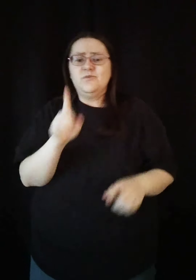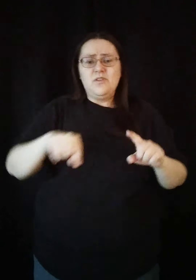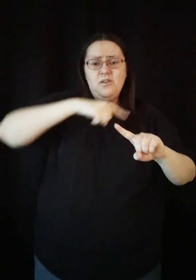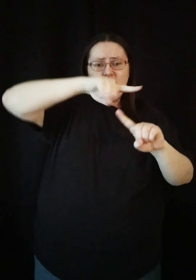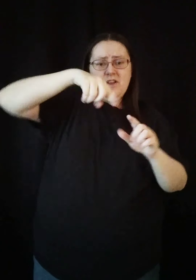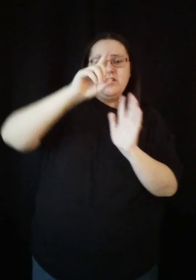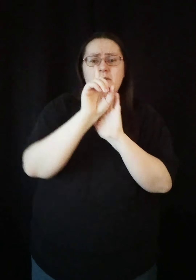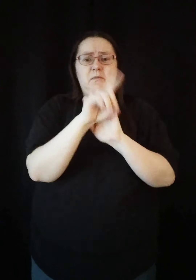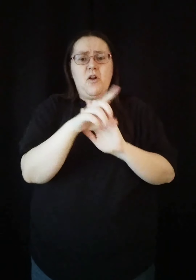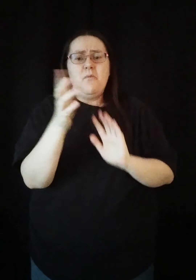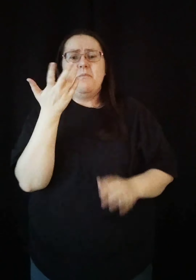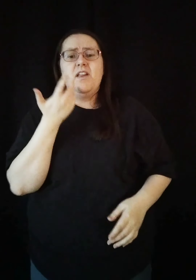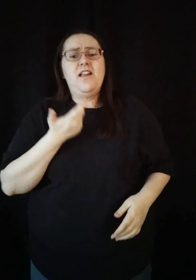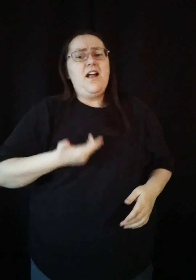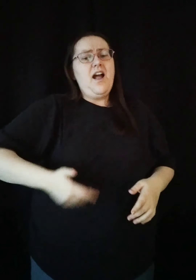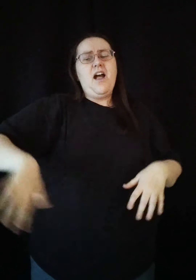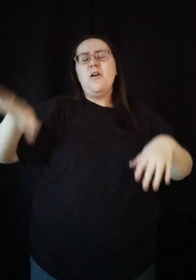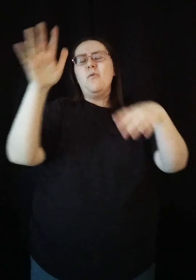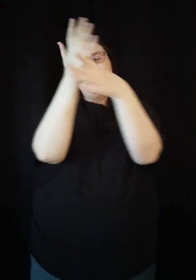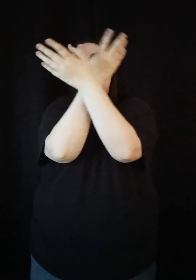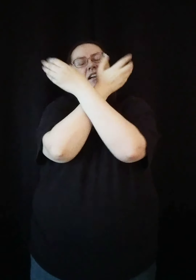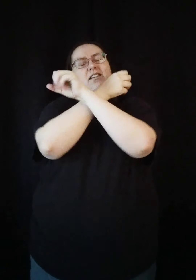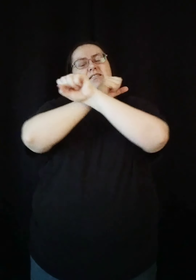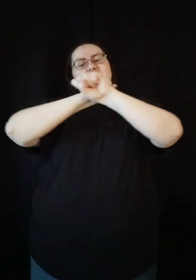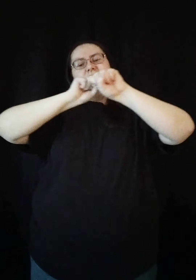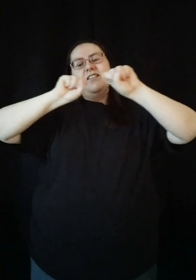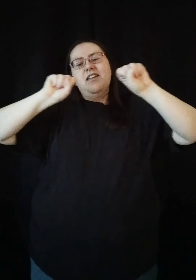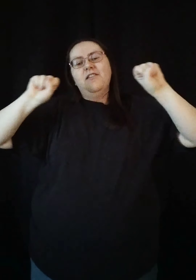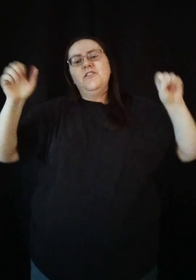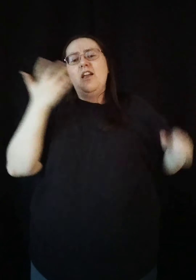As real as the moment I was saved